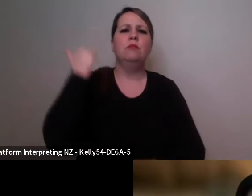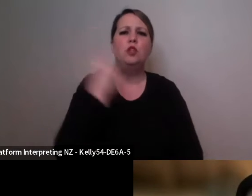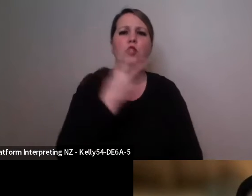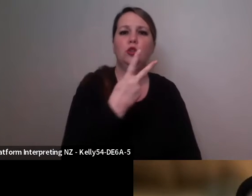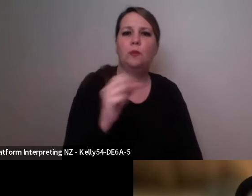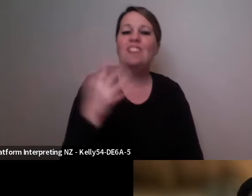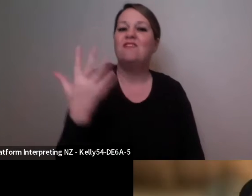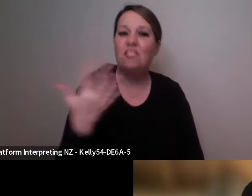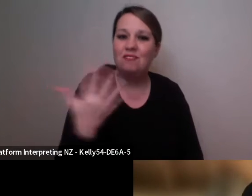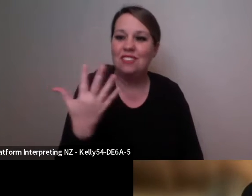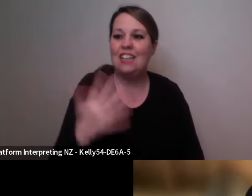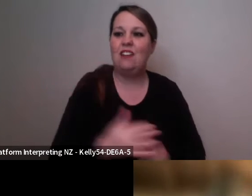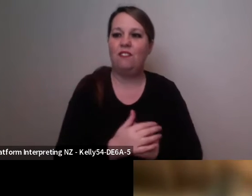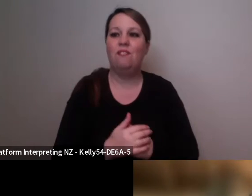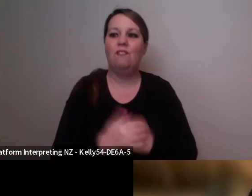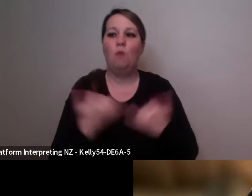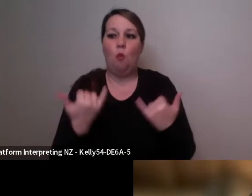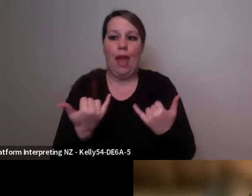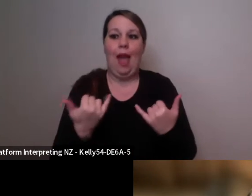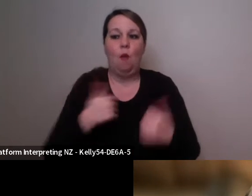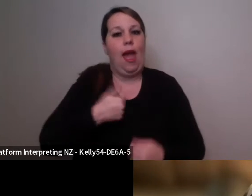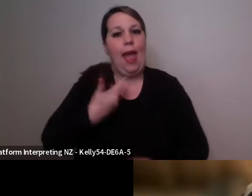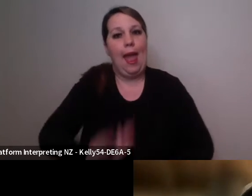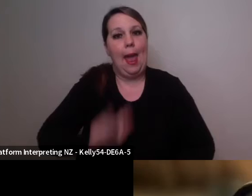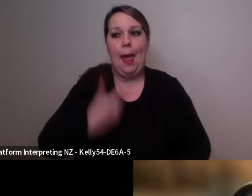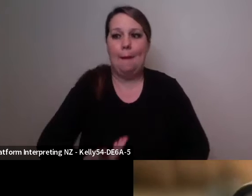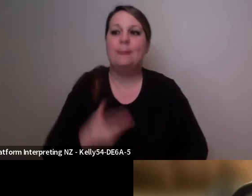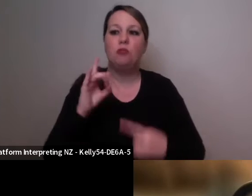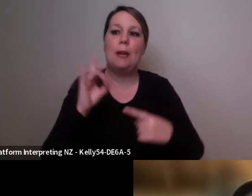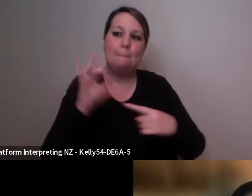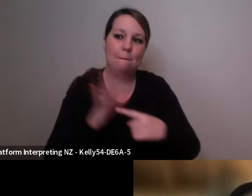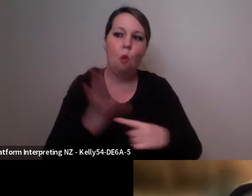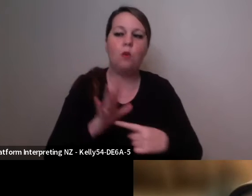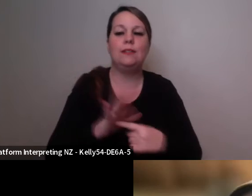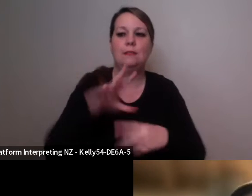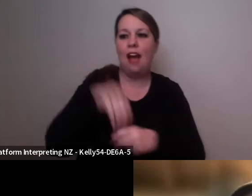so once again it's a, you know, an important piece and a part of my journey that I'll